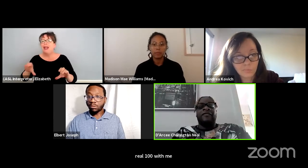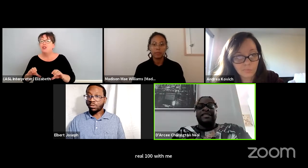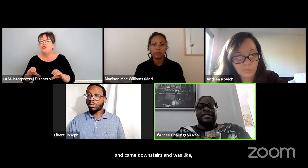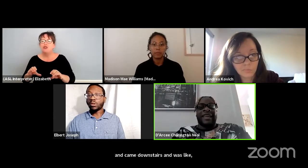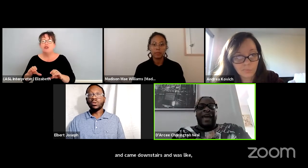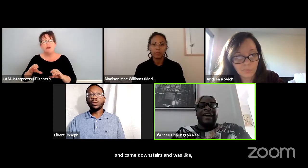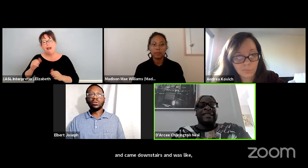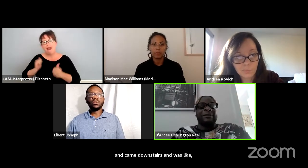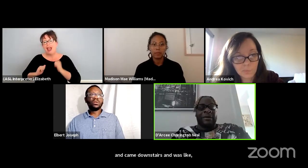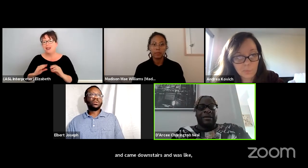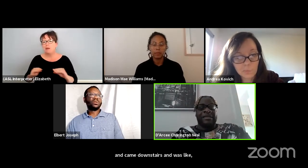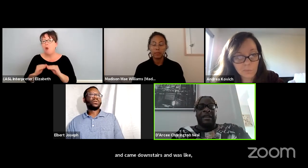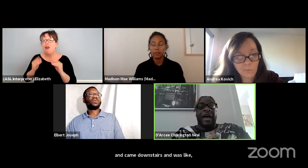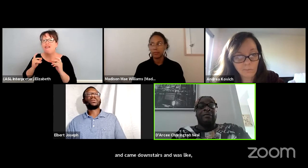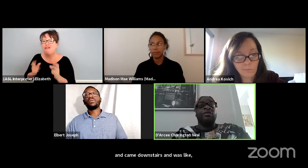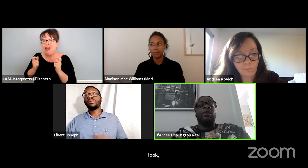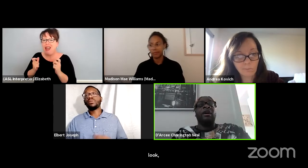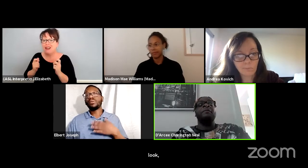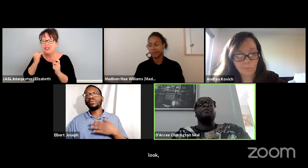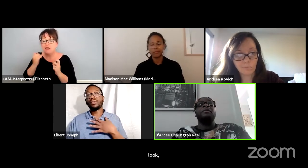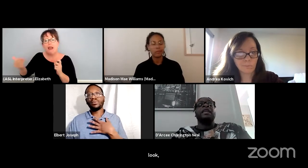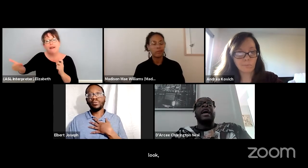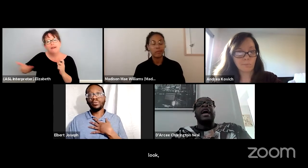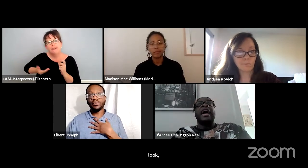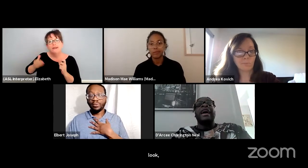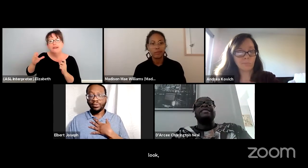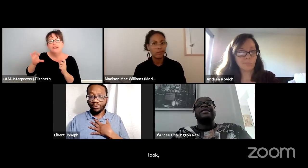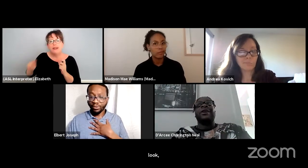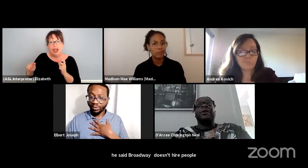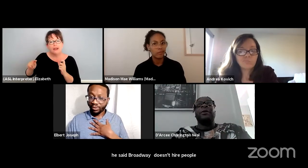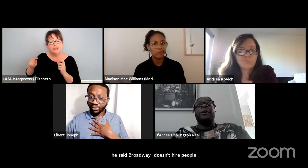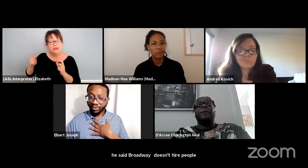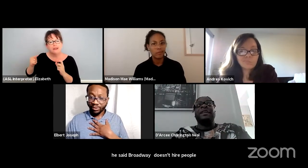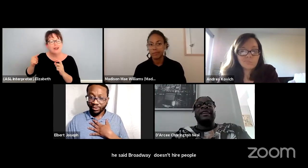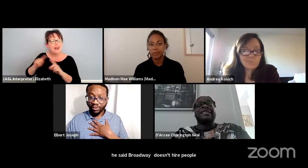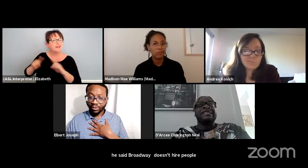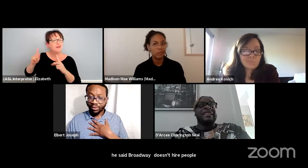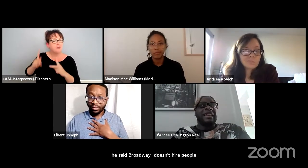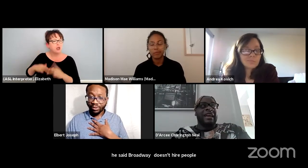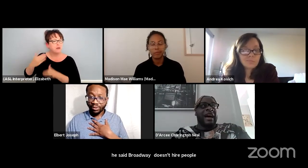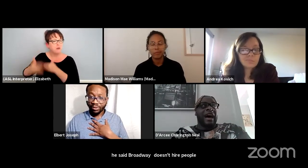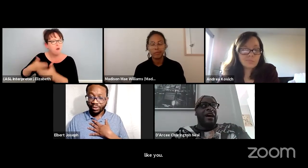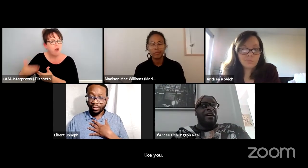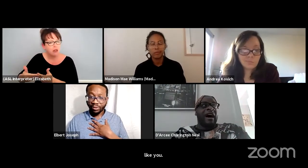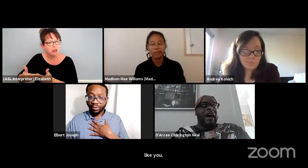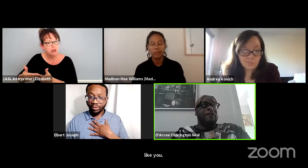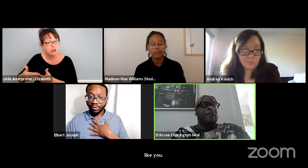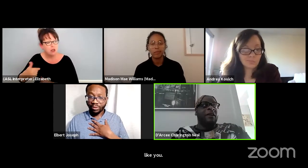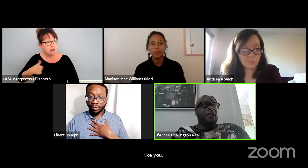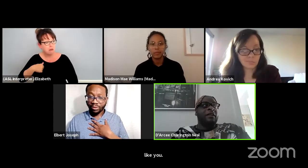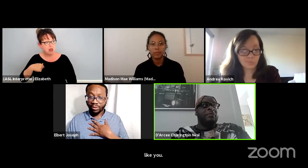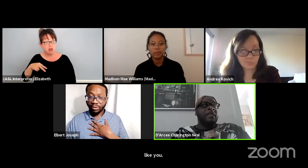if I just cast up a person and move on." And so, because he said that, I felt